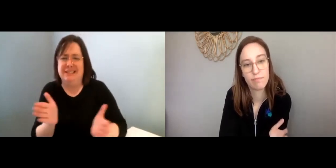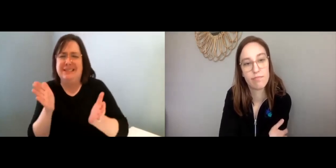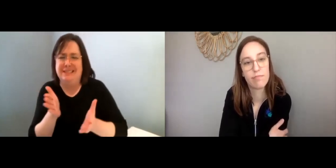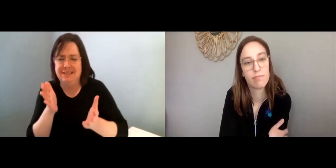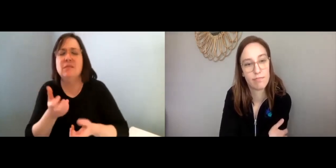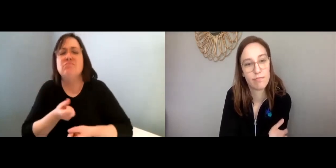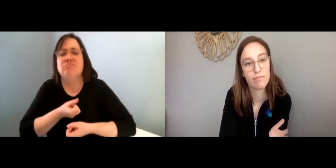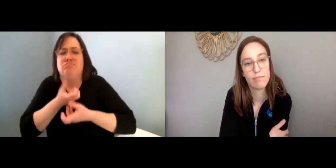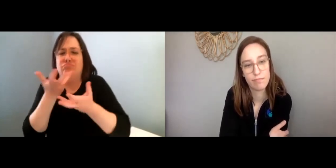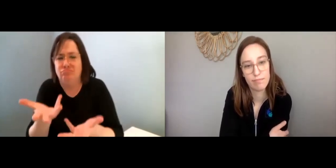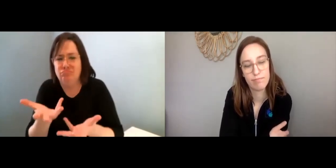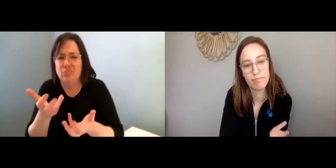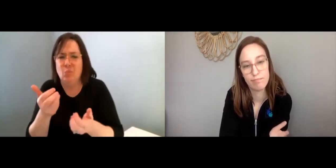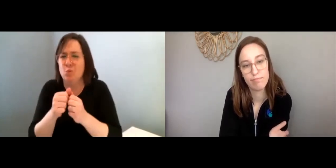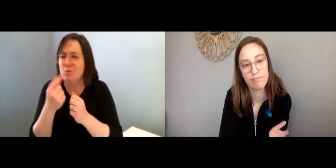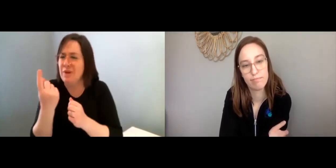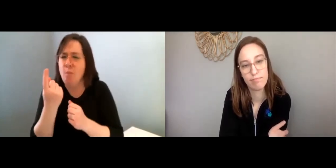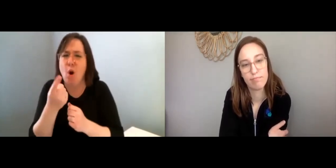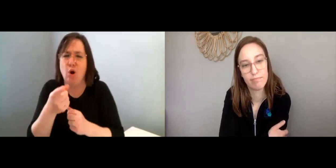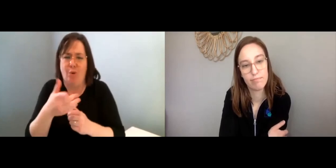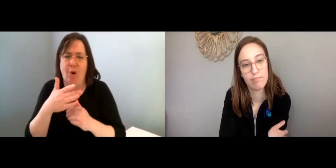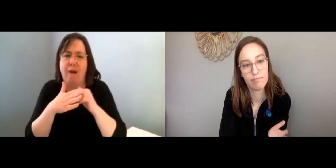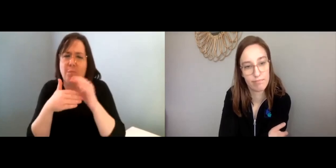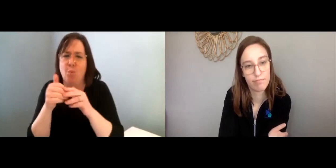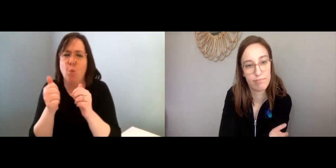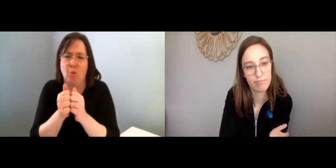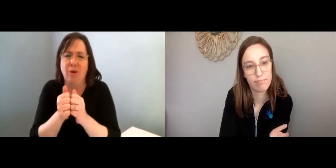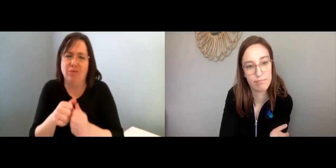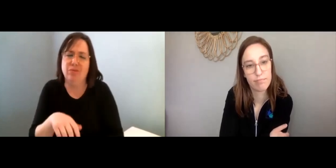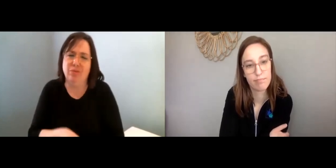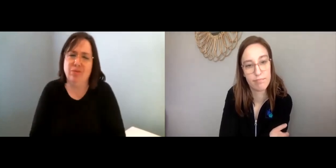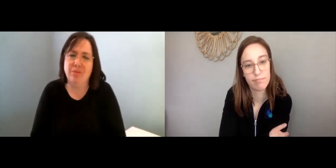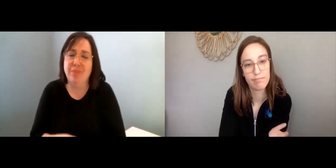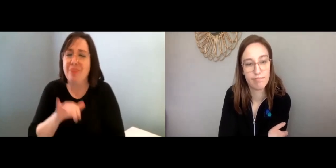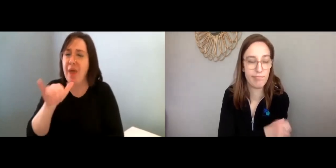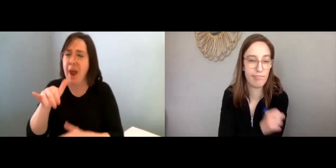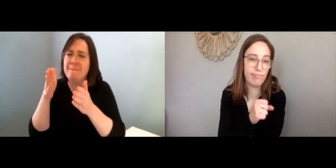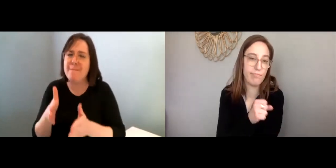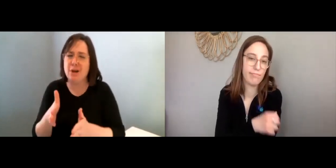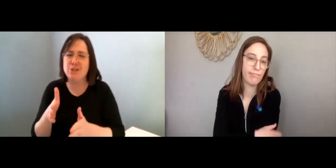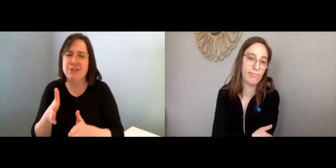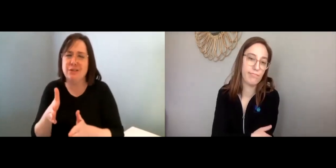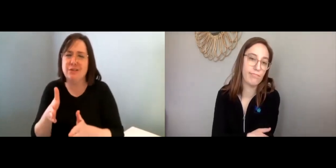I really encourage you to get those feelings out with someone that you’re comfortable with,